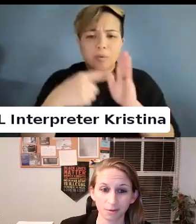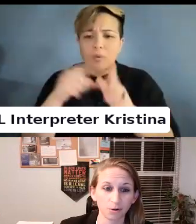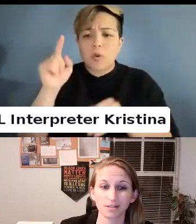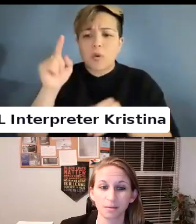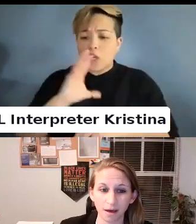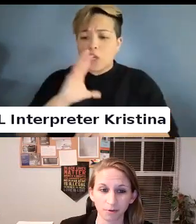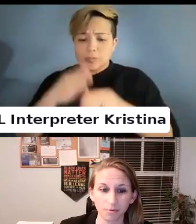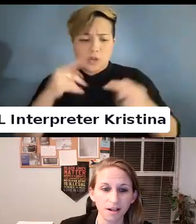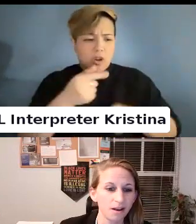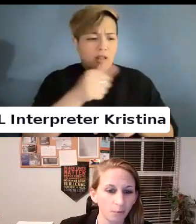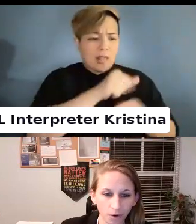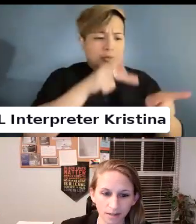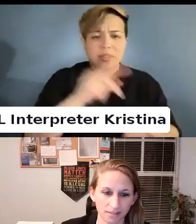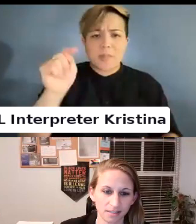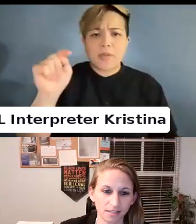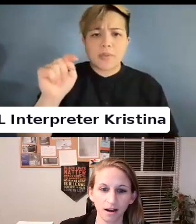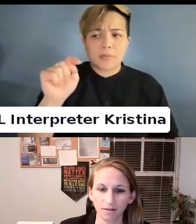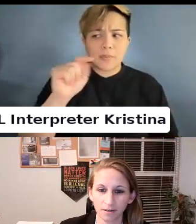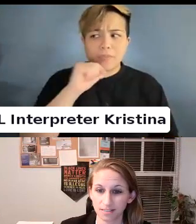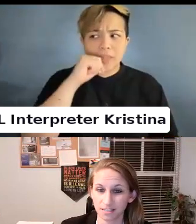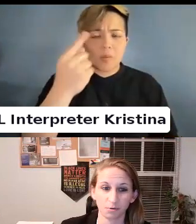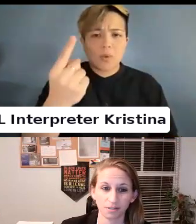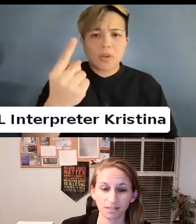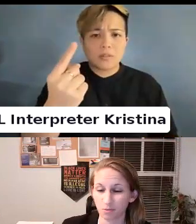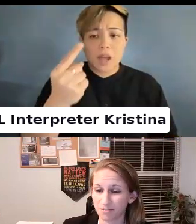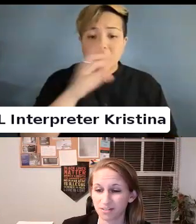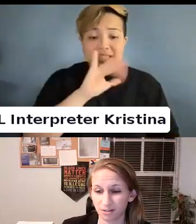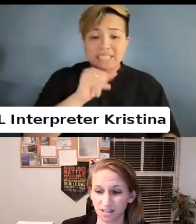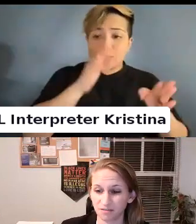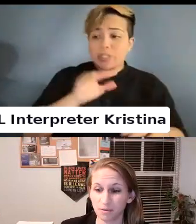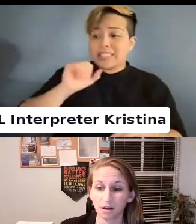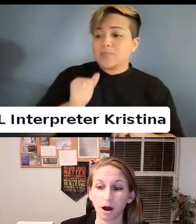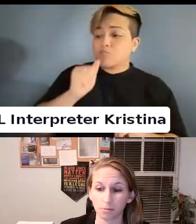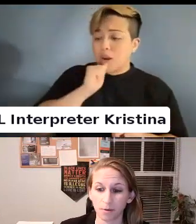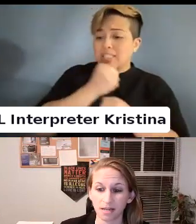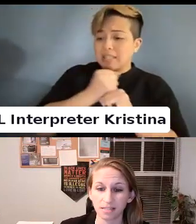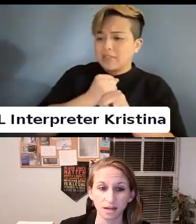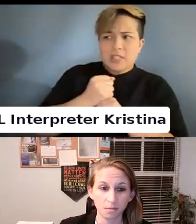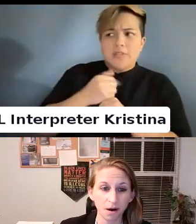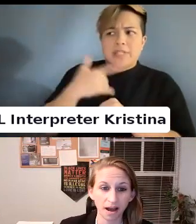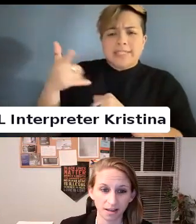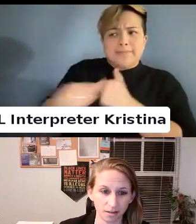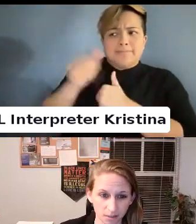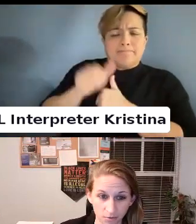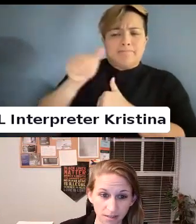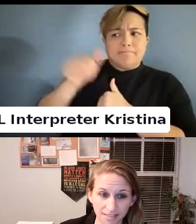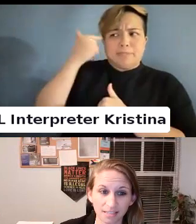Not one instance of an ASIS person's privacy or safety being compromised by the existence